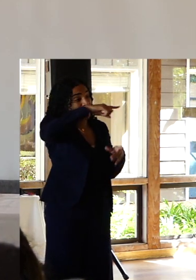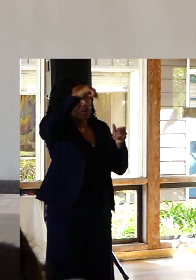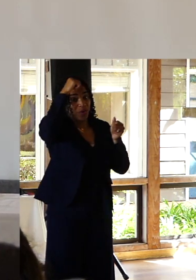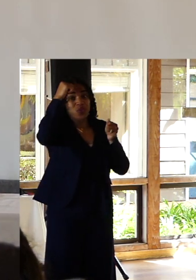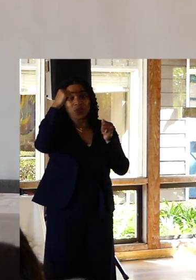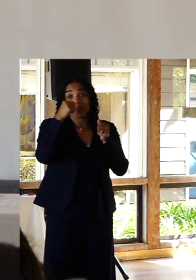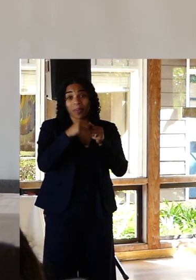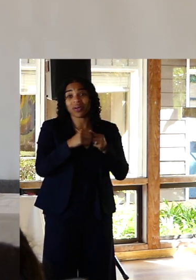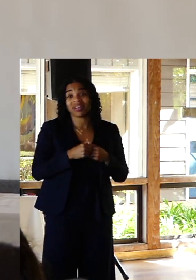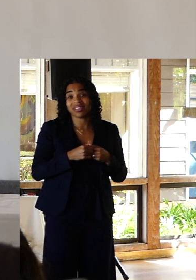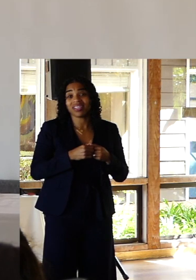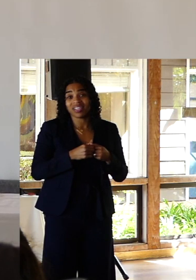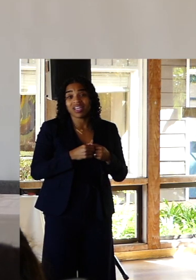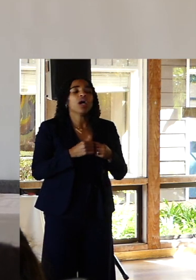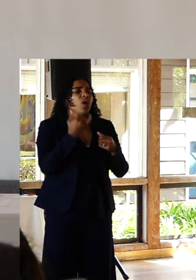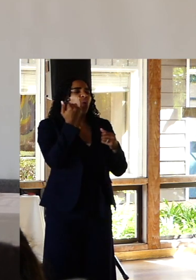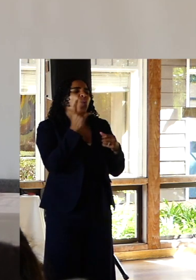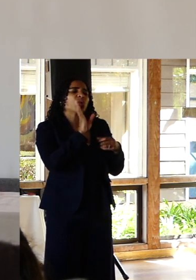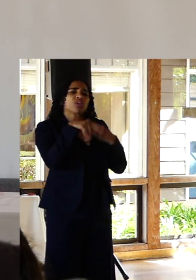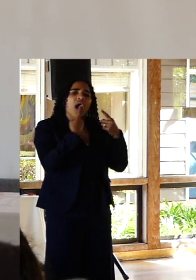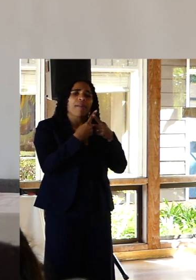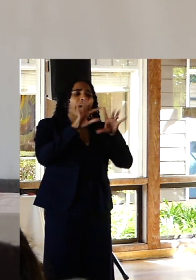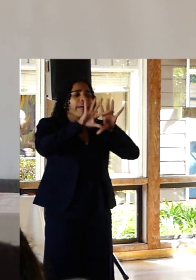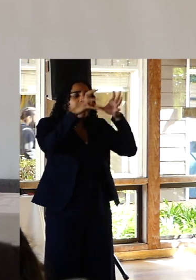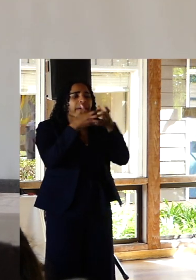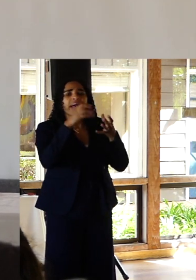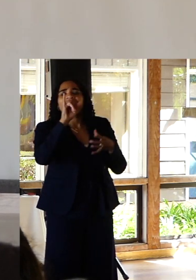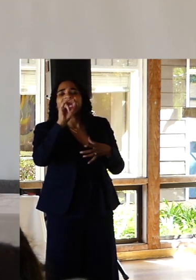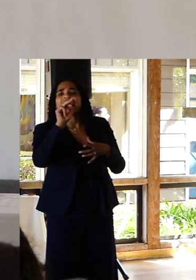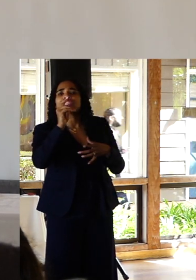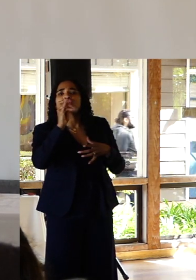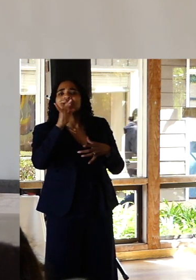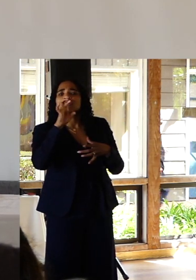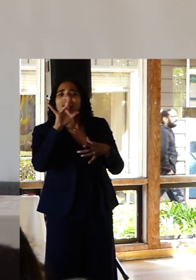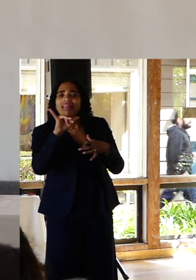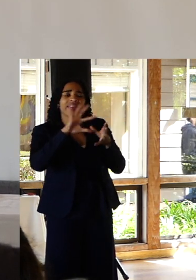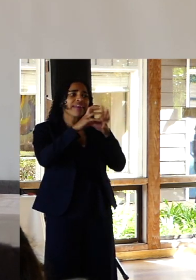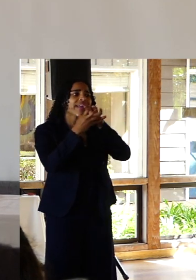to talk about intersectionality and equitable access to mental health care.